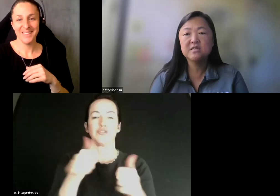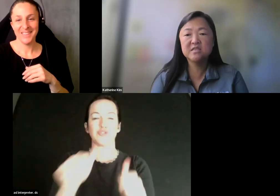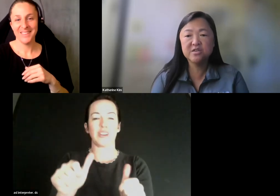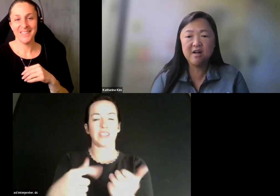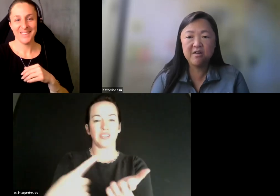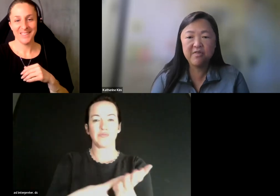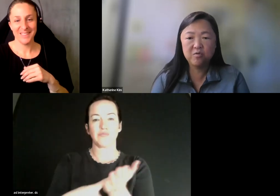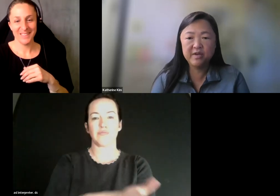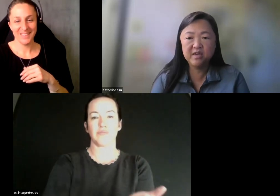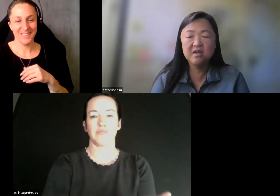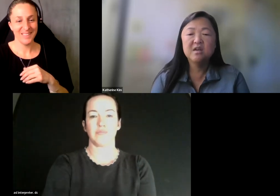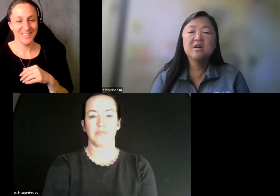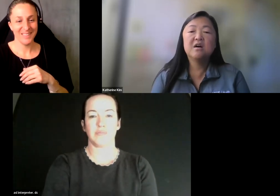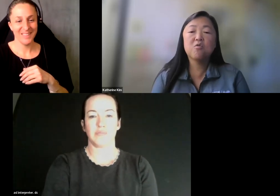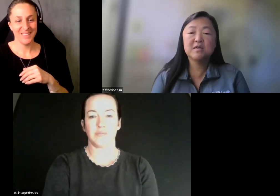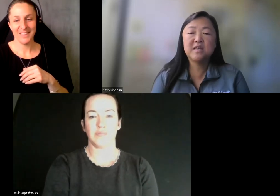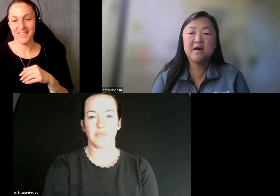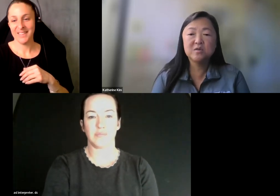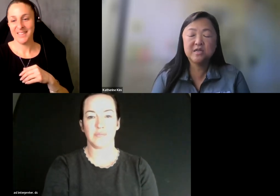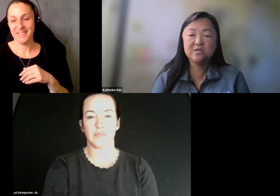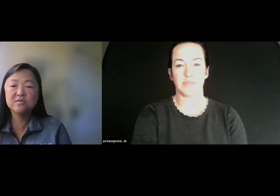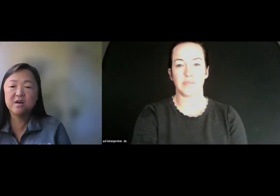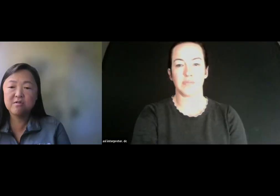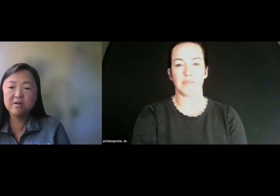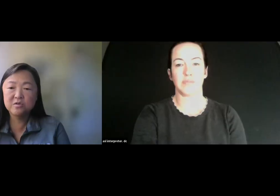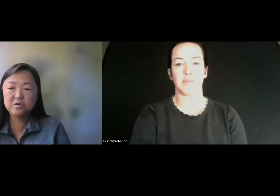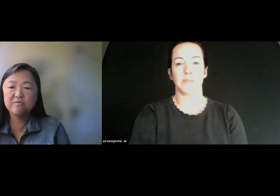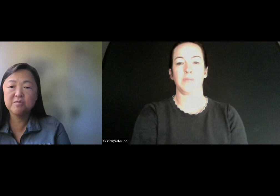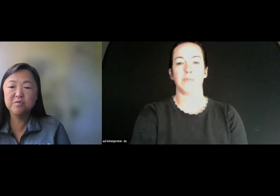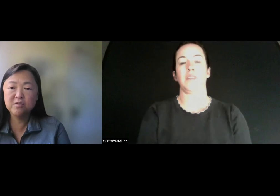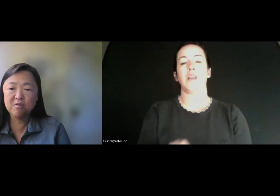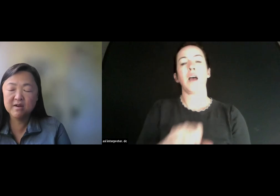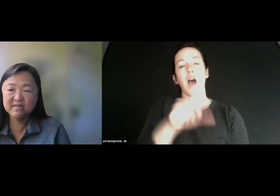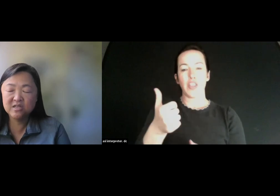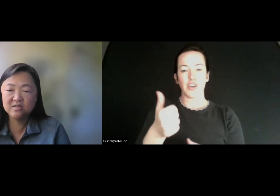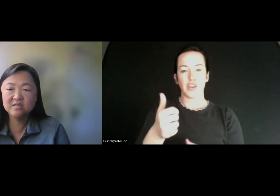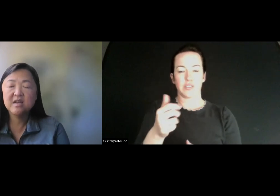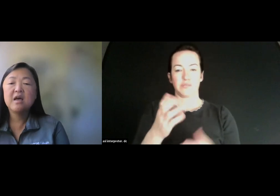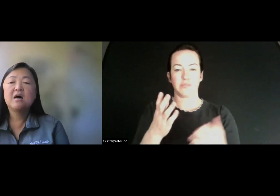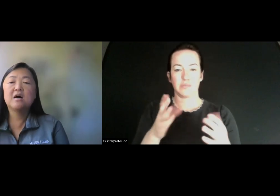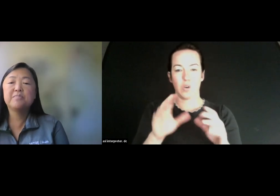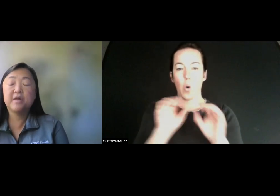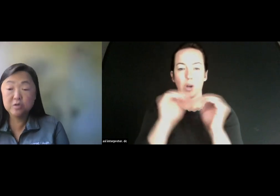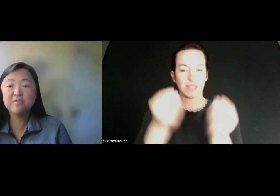to digital health equity across the health centers and other underserved community organizations that